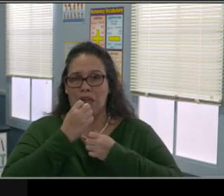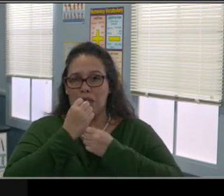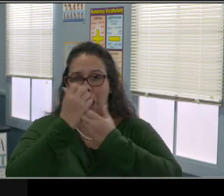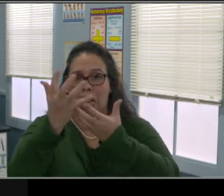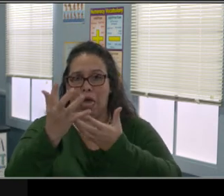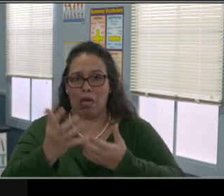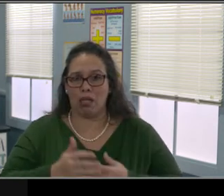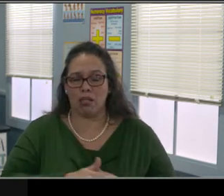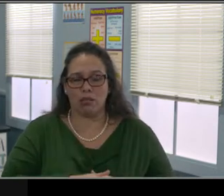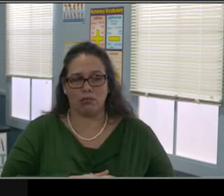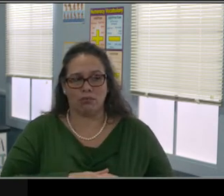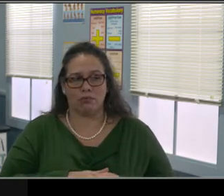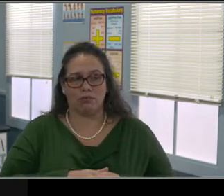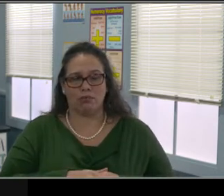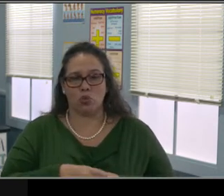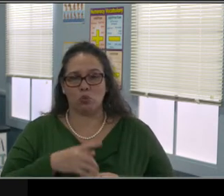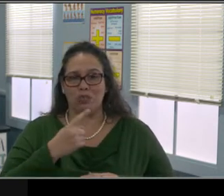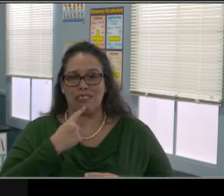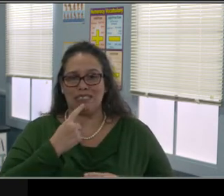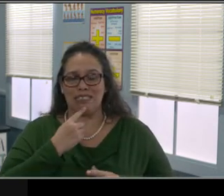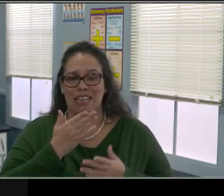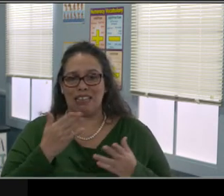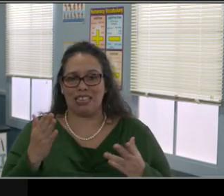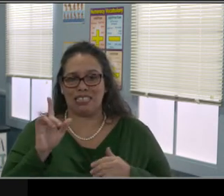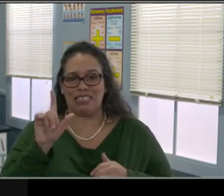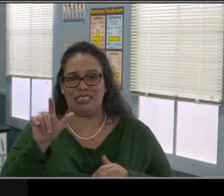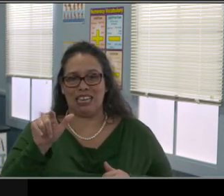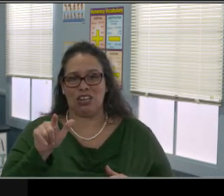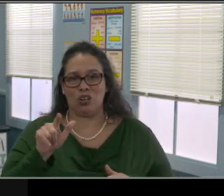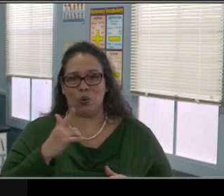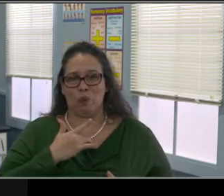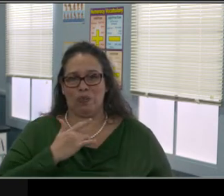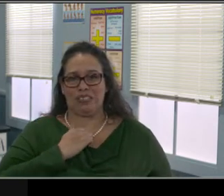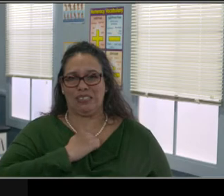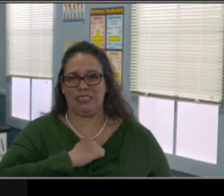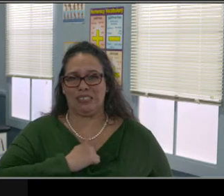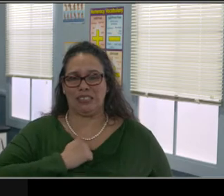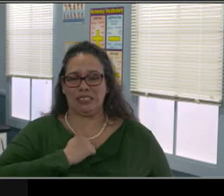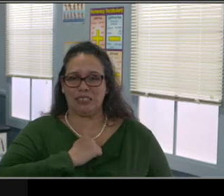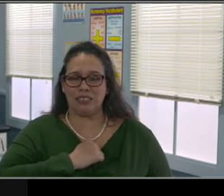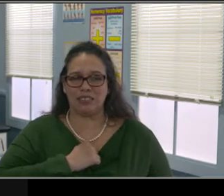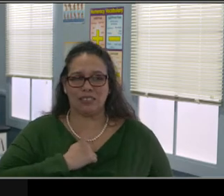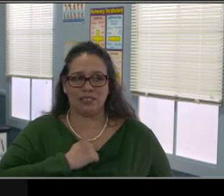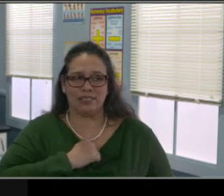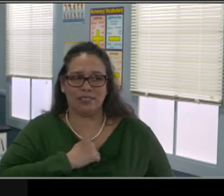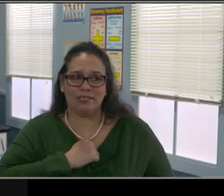Let's talk about the emotion of anger. Pretending we're not angry when we are is not healthy, okay?